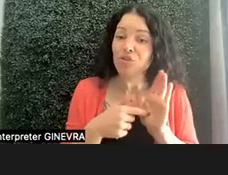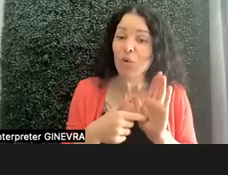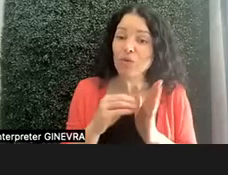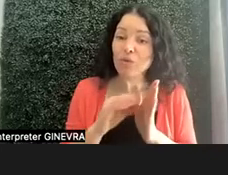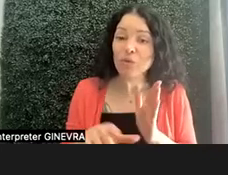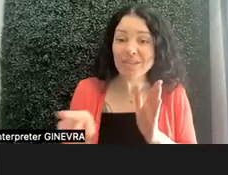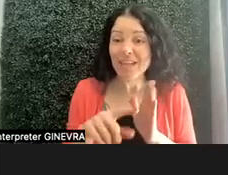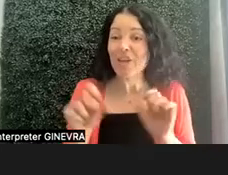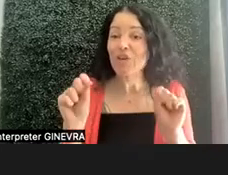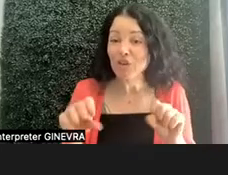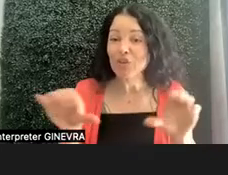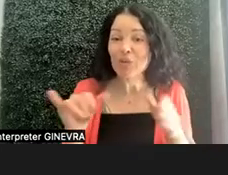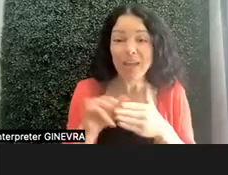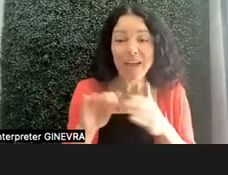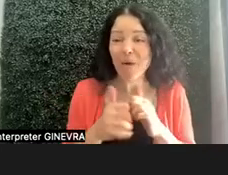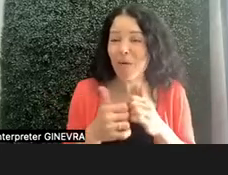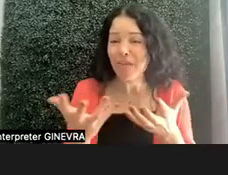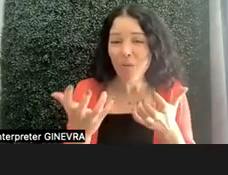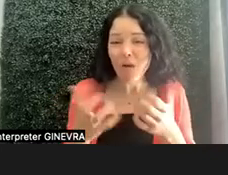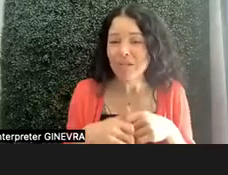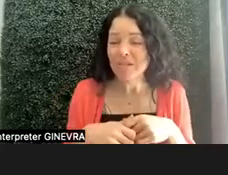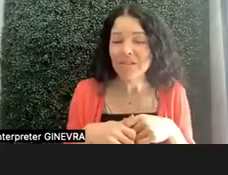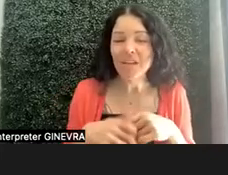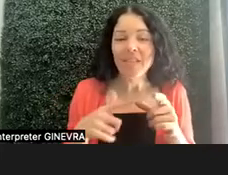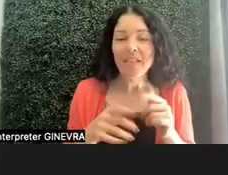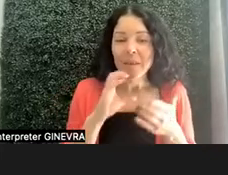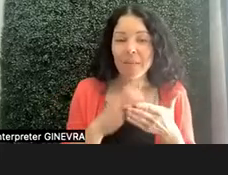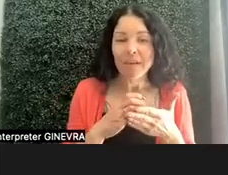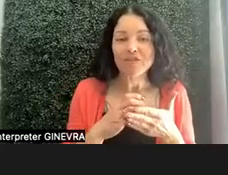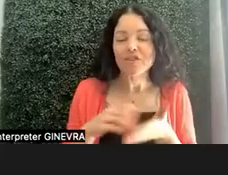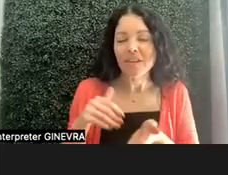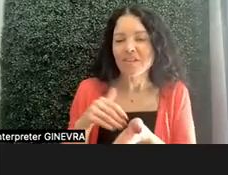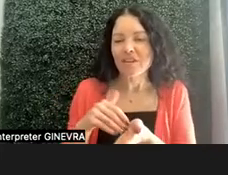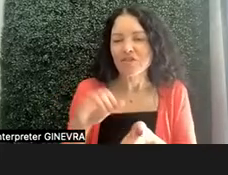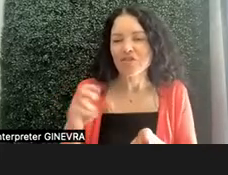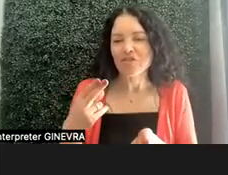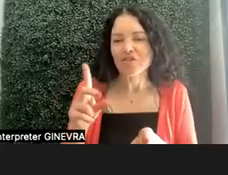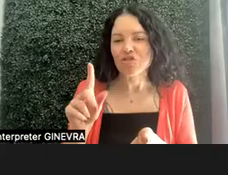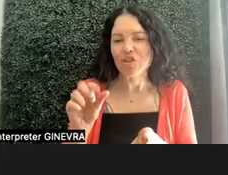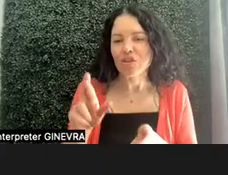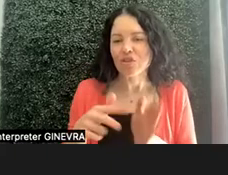however they wanted. And in the picture that Dr. Chudler showed, we saw people built them with carrots.